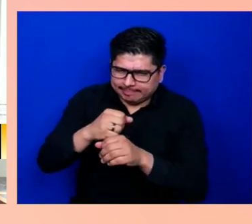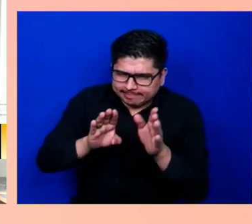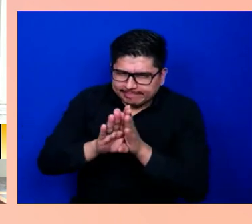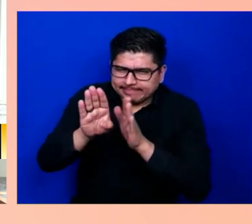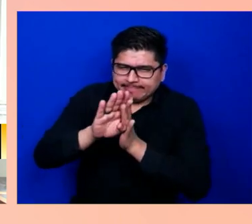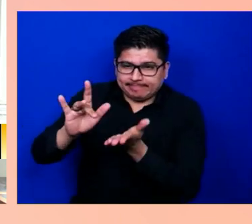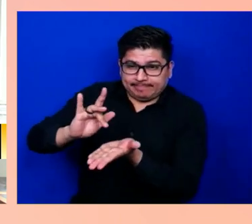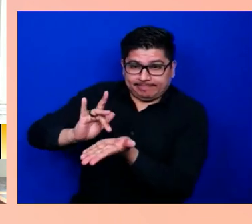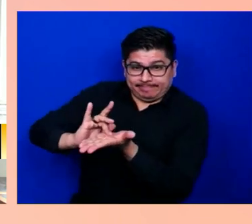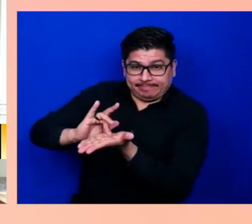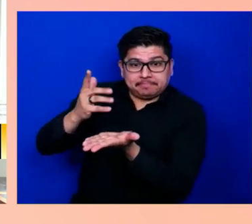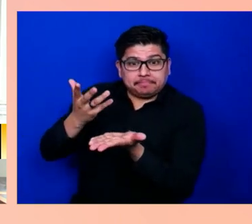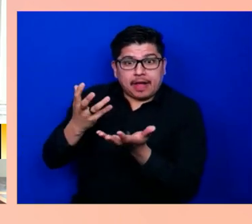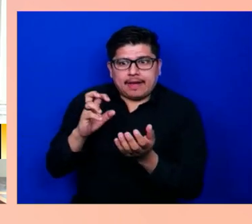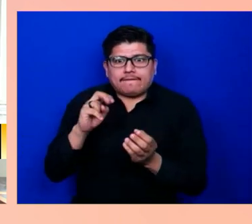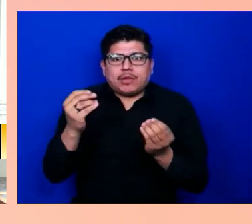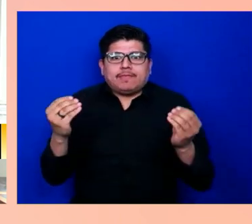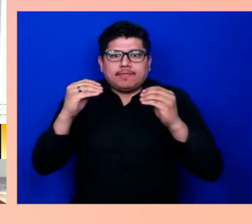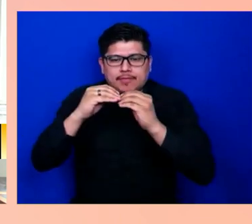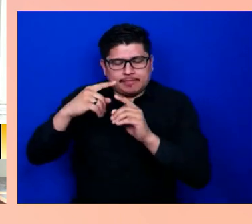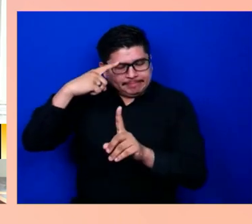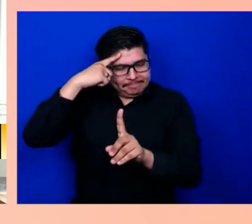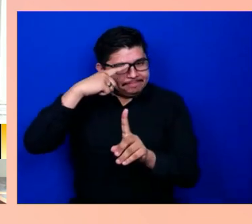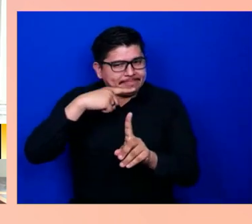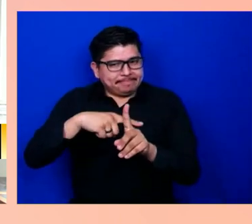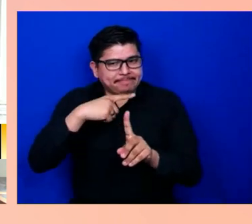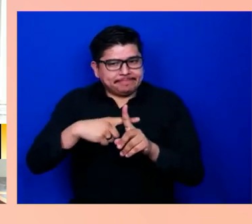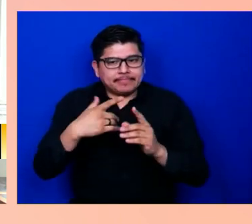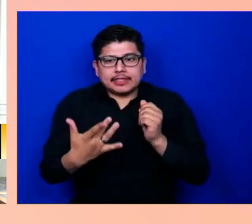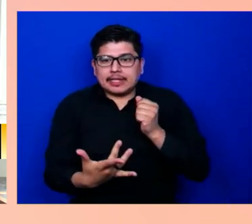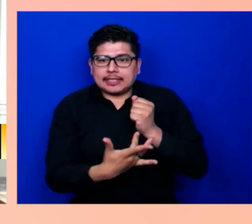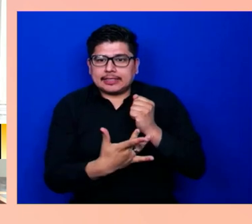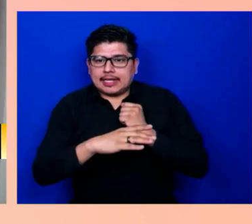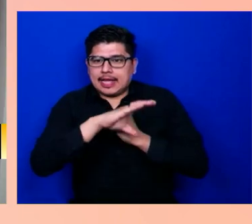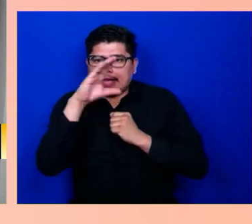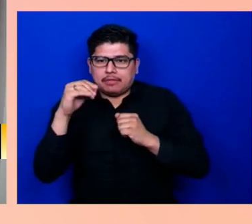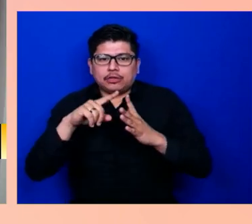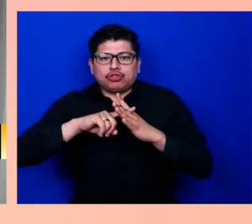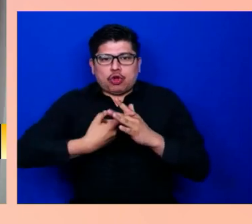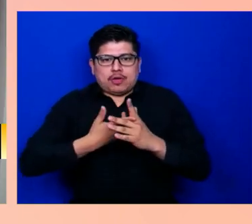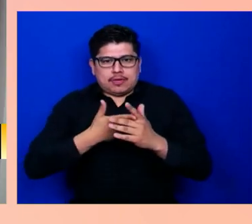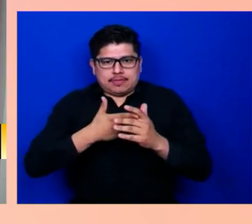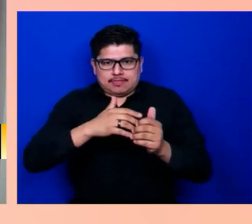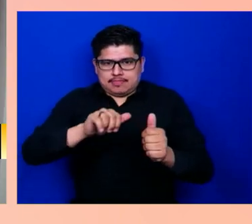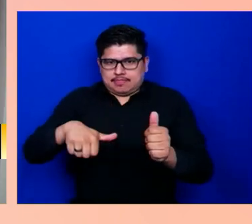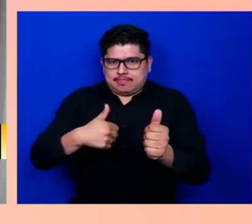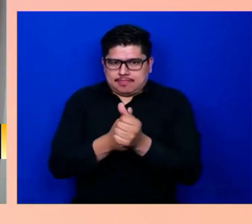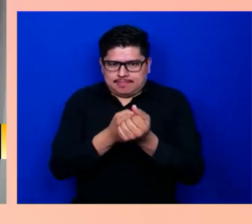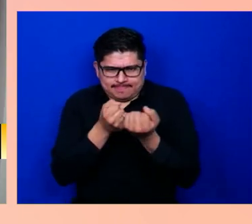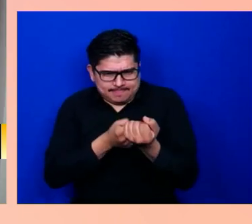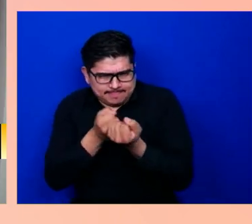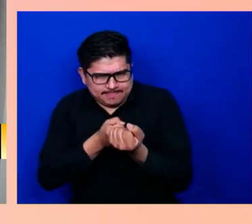about technology companies getting behind this. The Speech Accessibility Project is